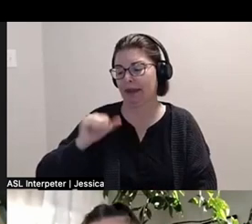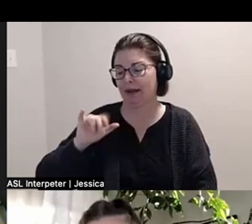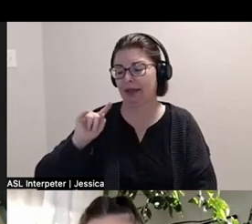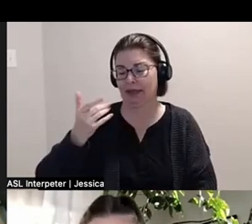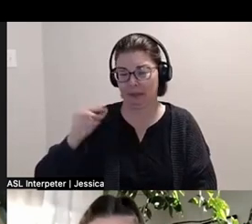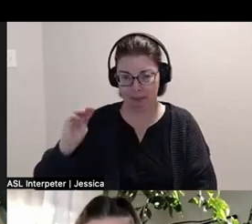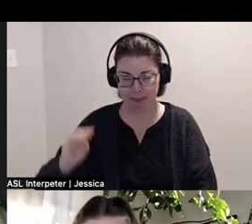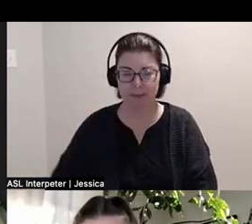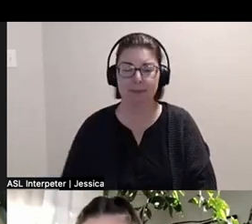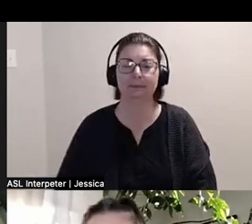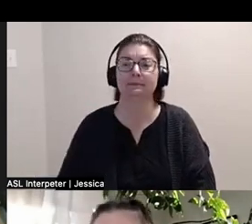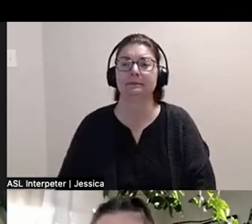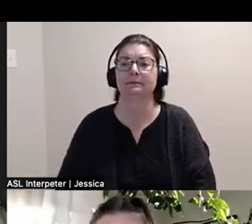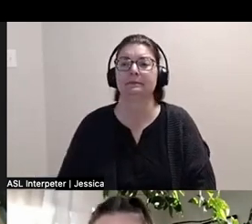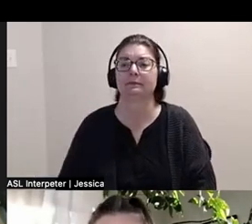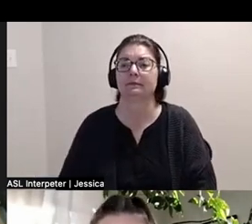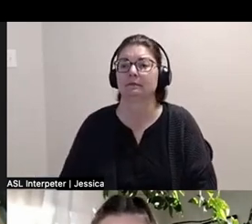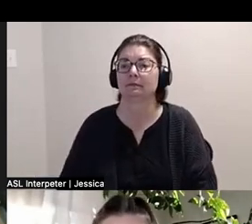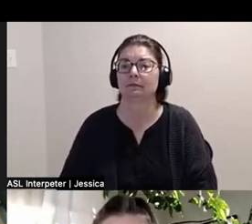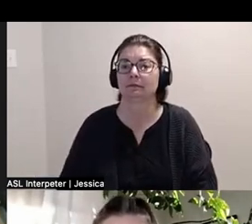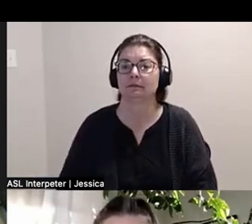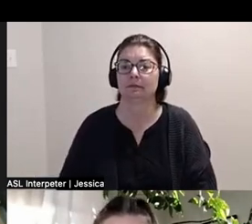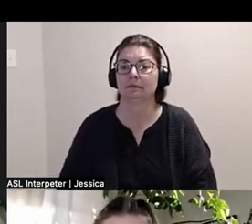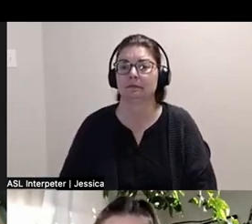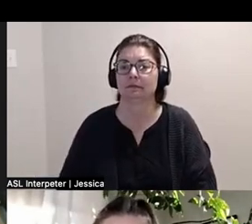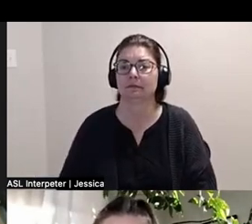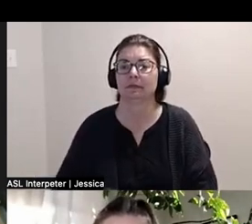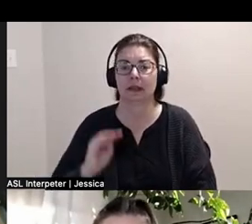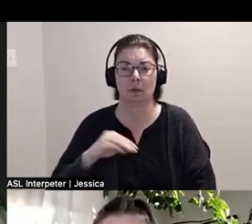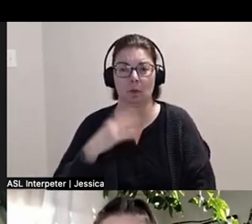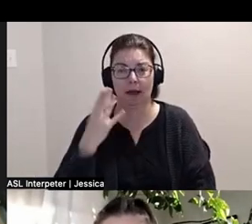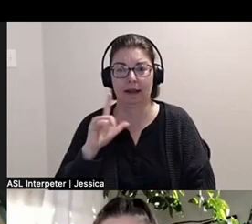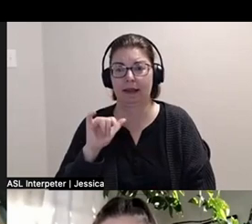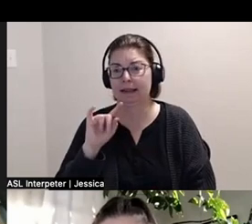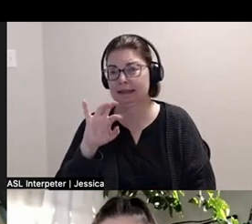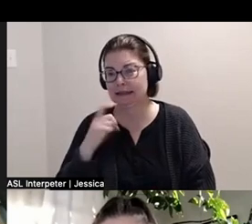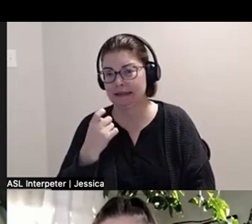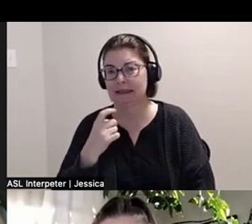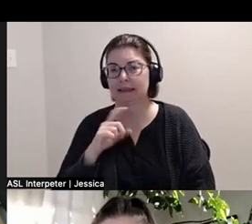I am a white Latinx person, Ecuadorian and Italian American.